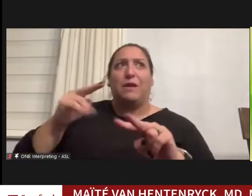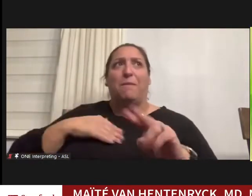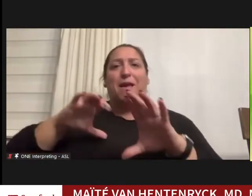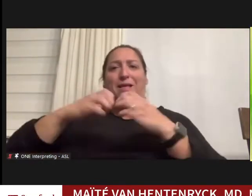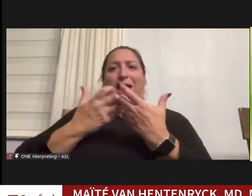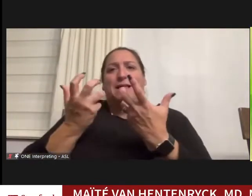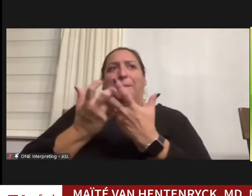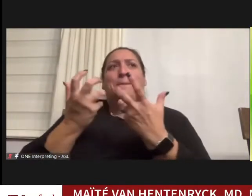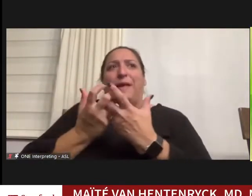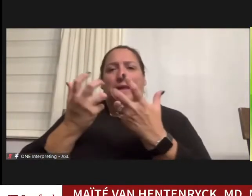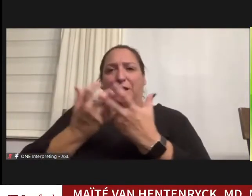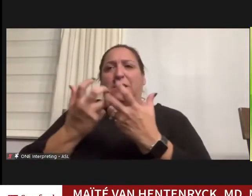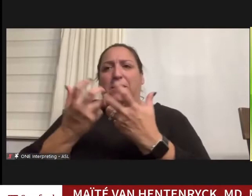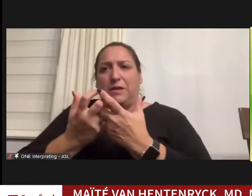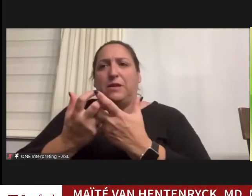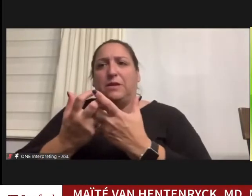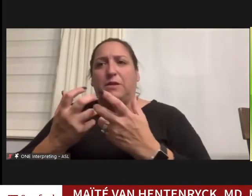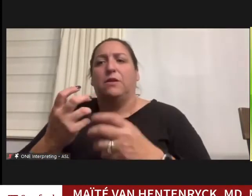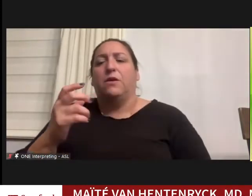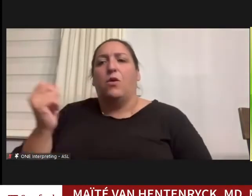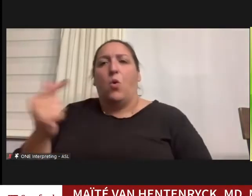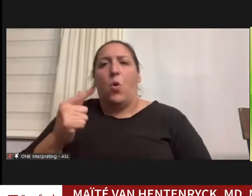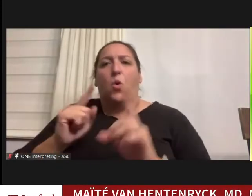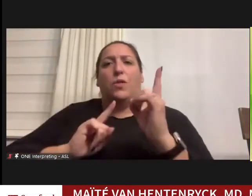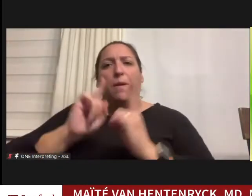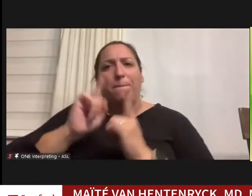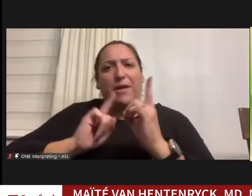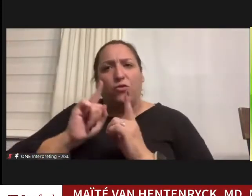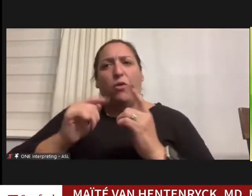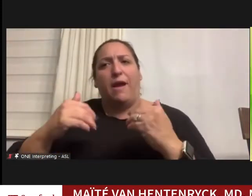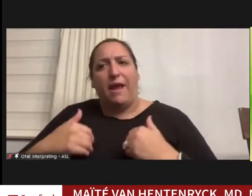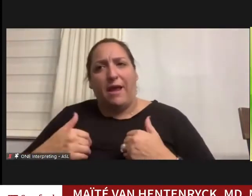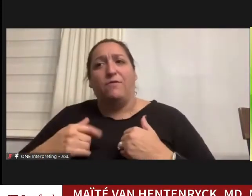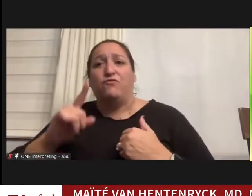our faculty and all the mentors that I had, there were very few others with